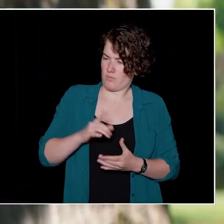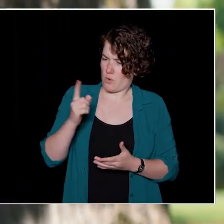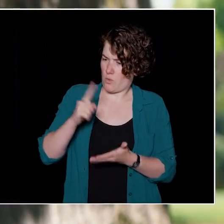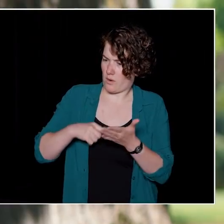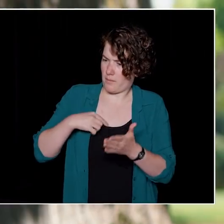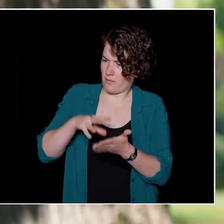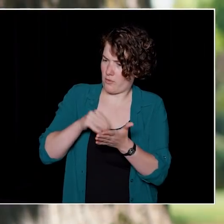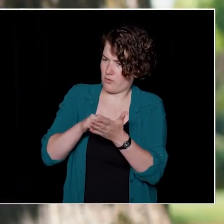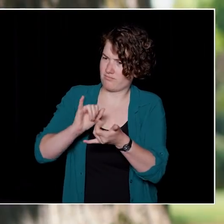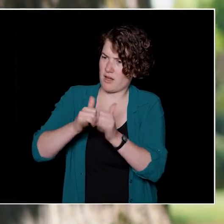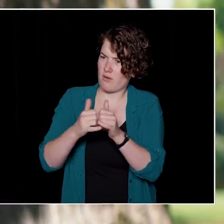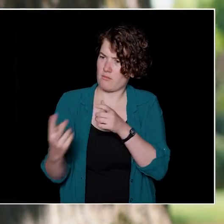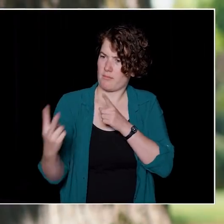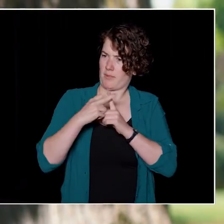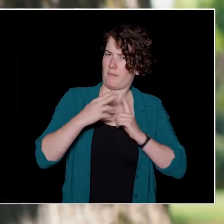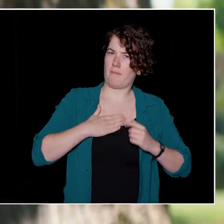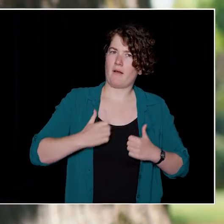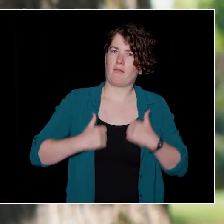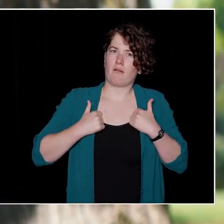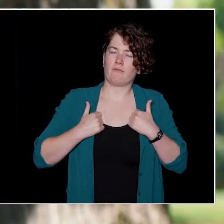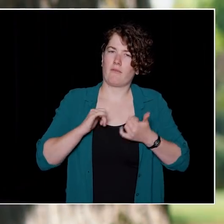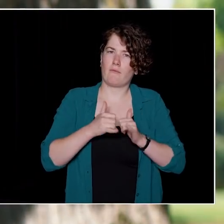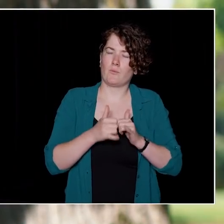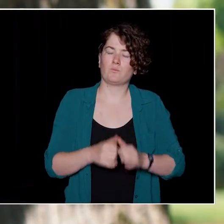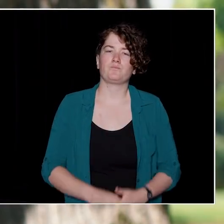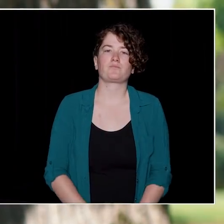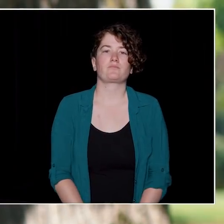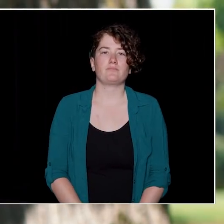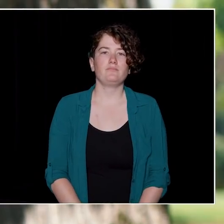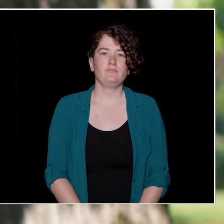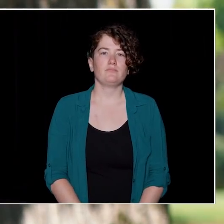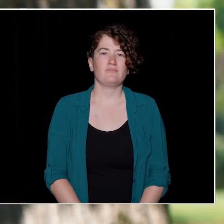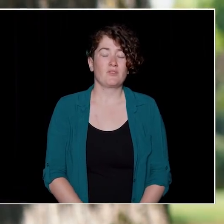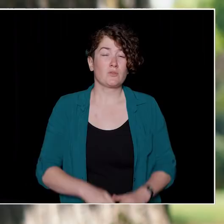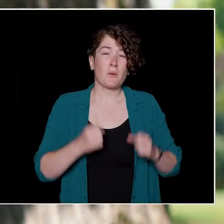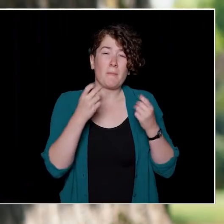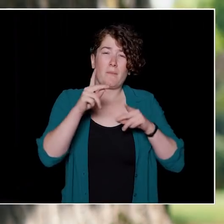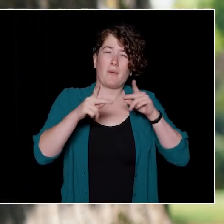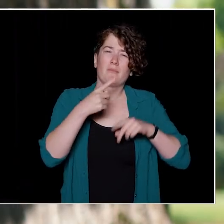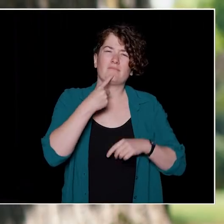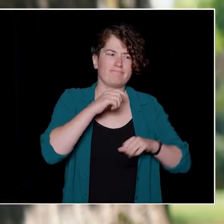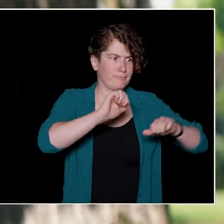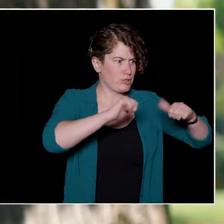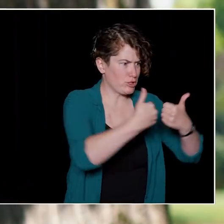Many of you will have heard about the challenges. I prefer to look at these as opportunities.